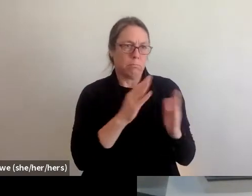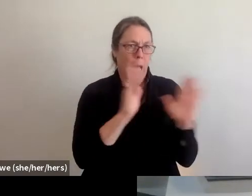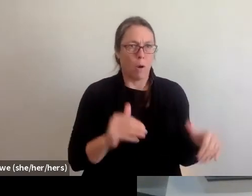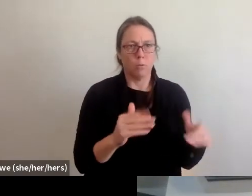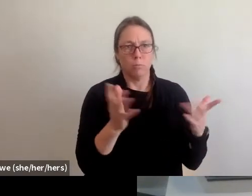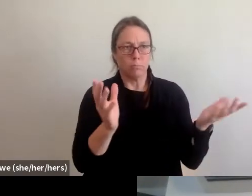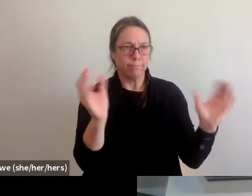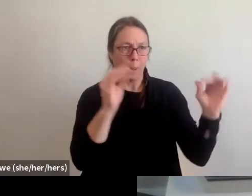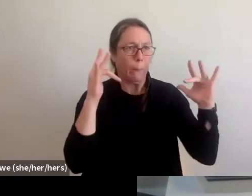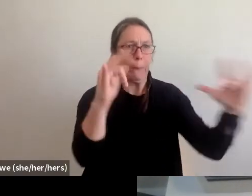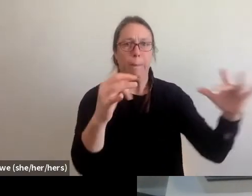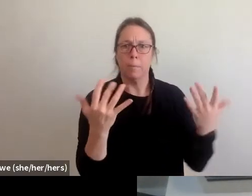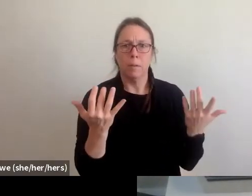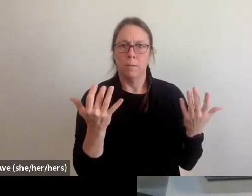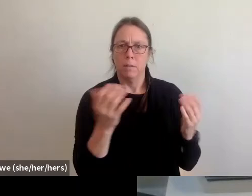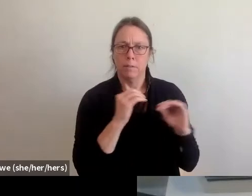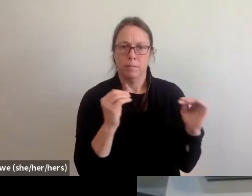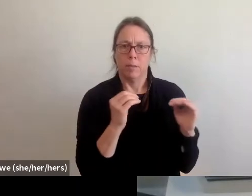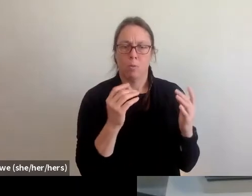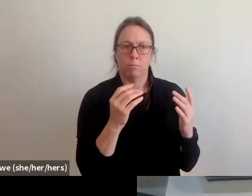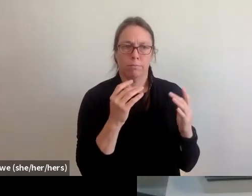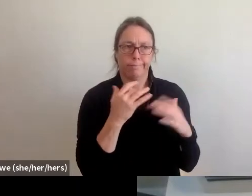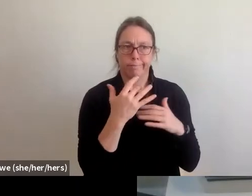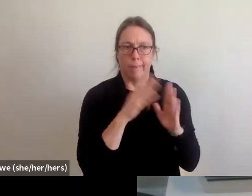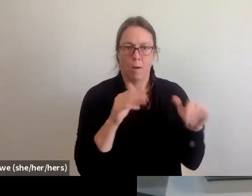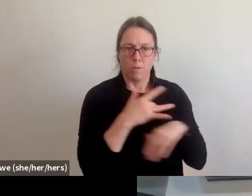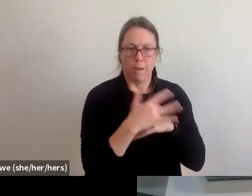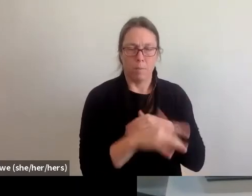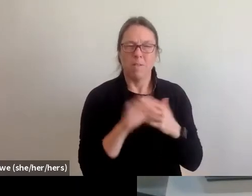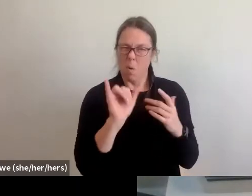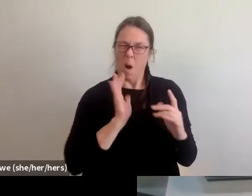And I can also just go into how we fail at that goal